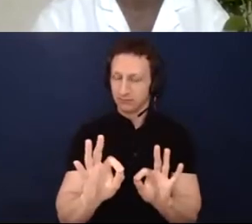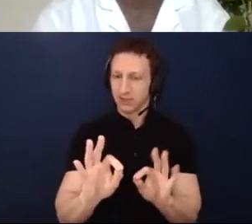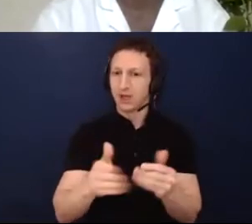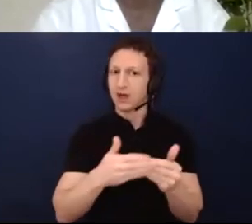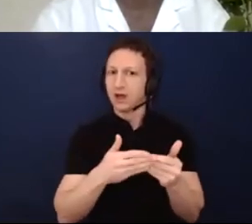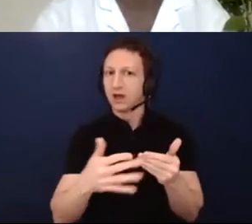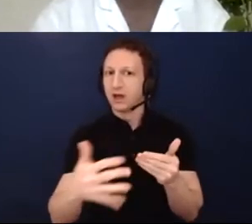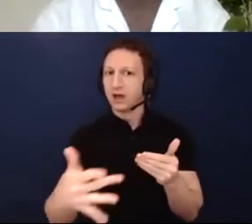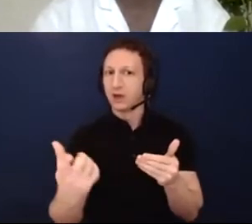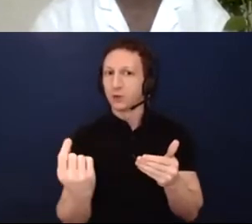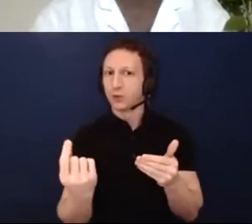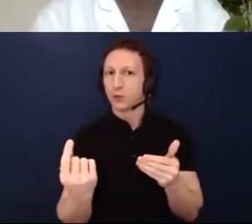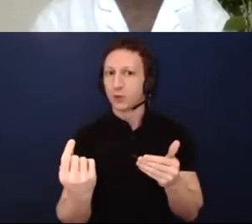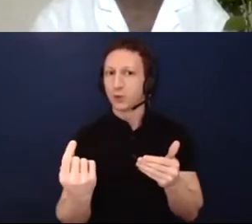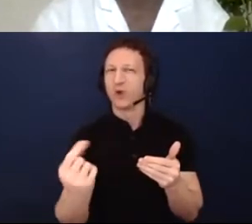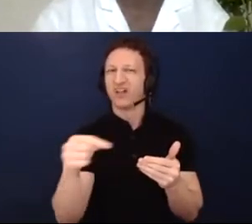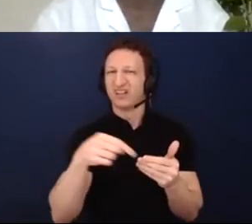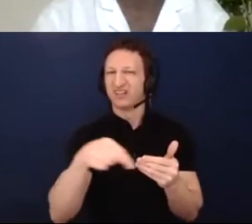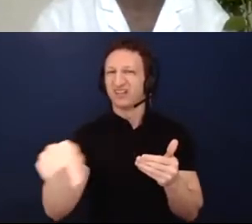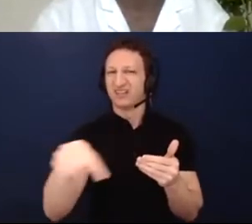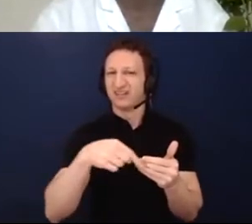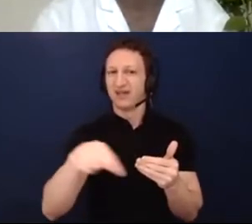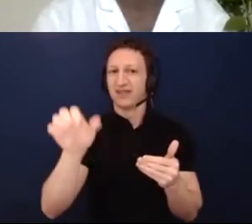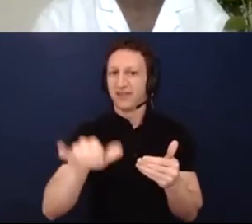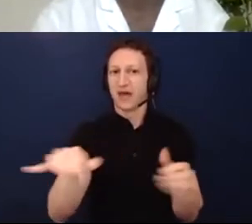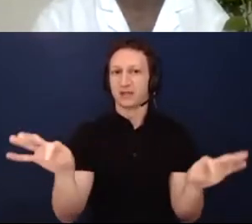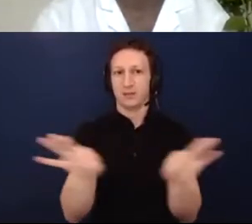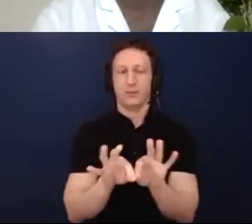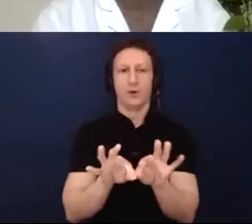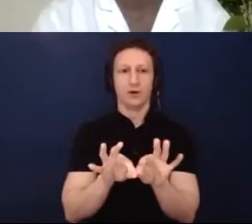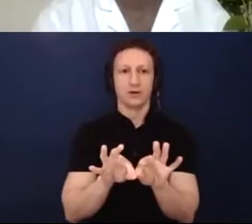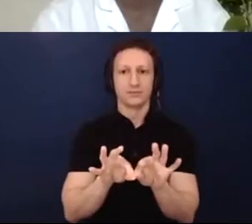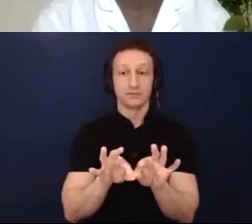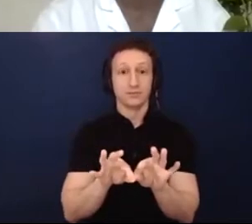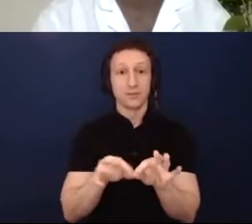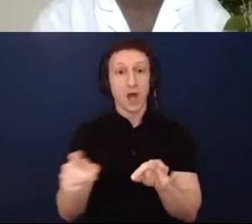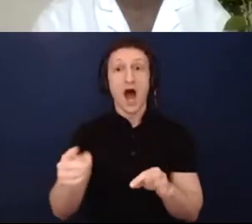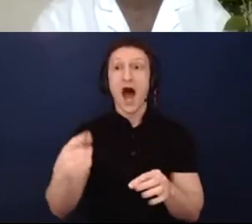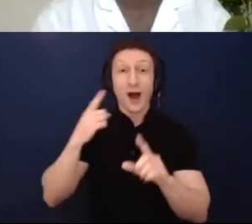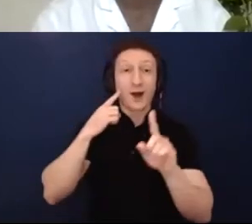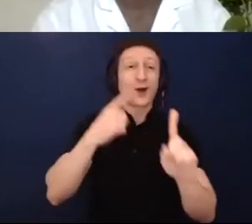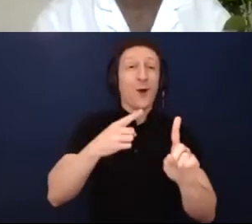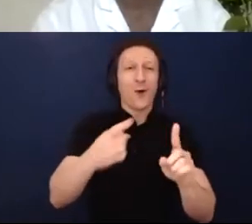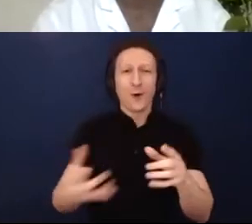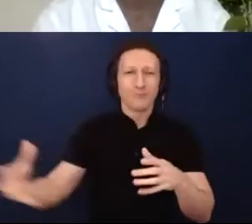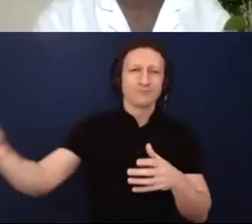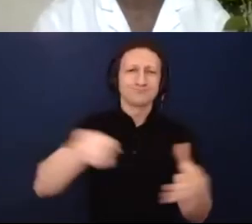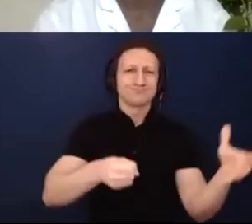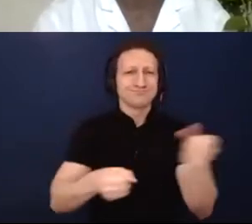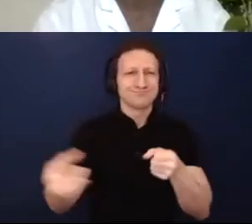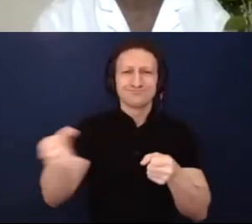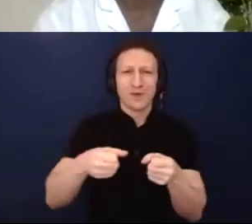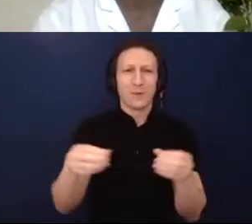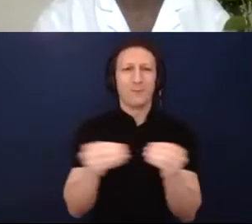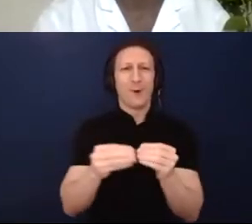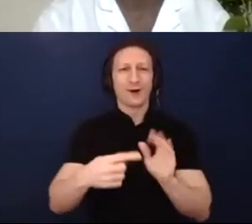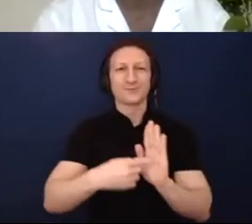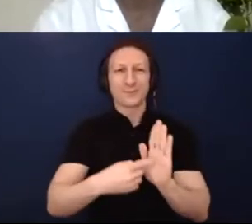backing it up. Where is the representation that your striving for? And, particularly within institutions,